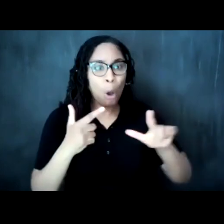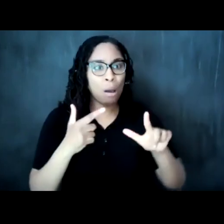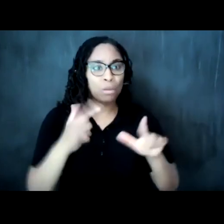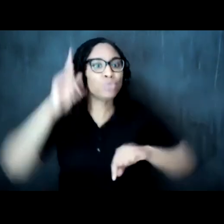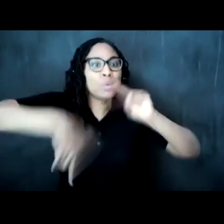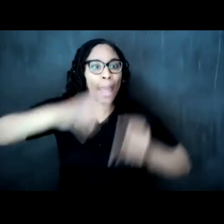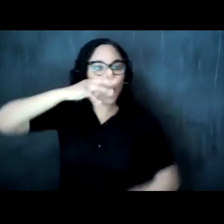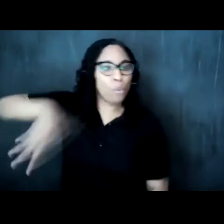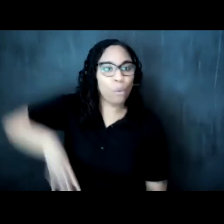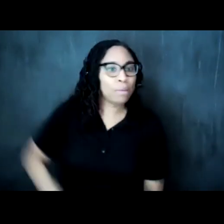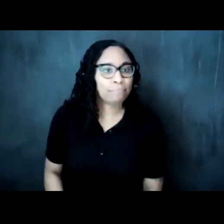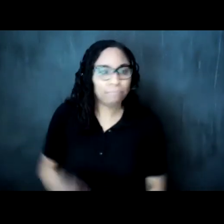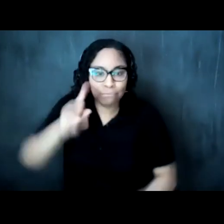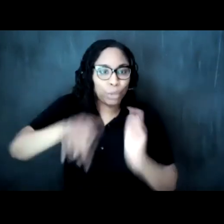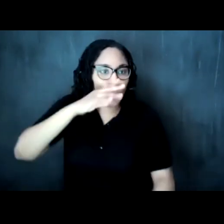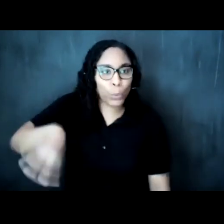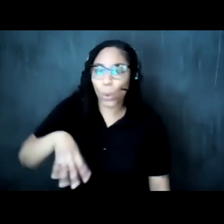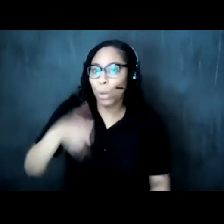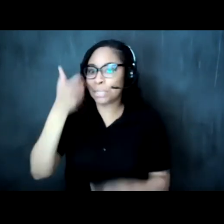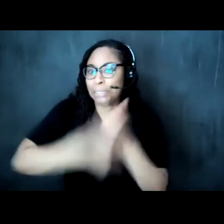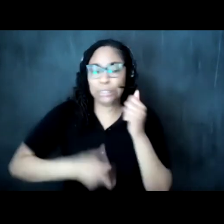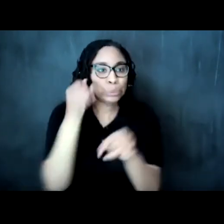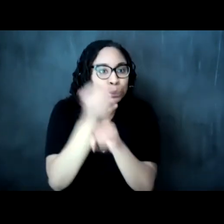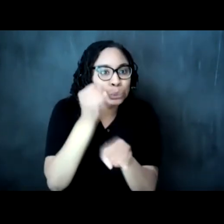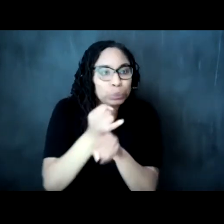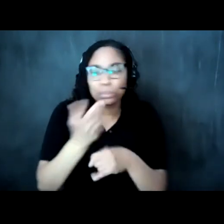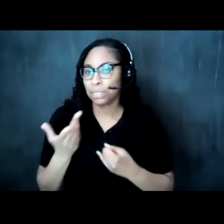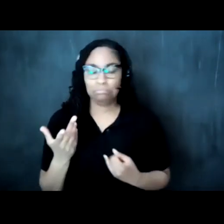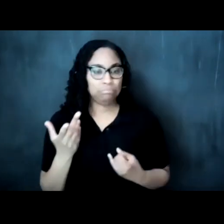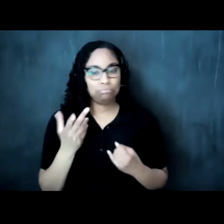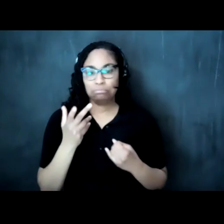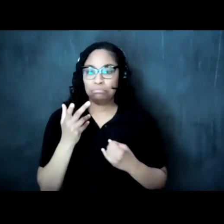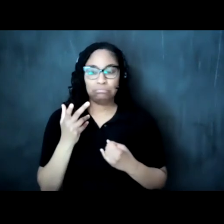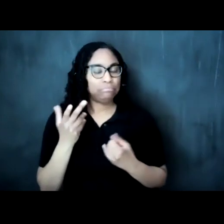every community every institution such that institutions everywhere